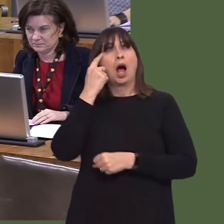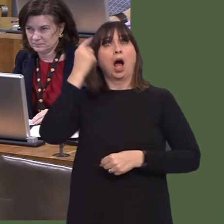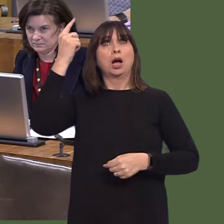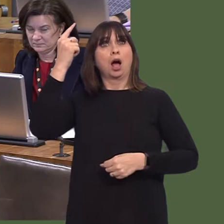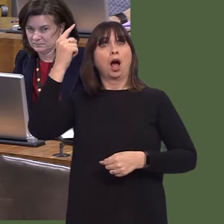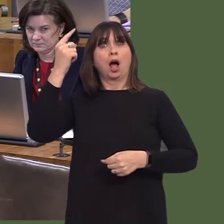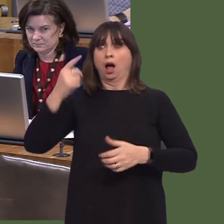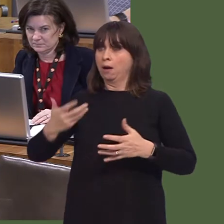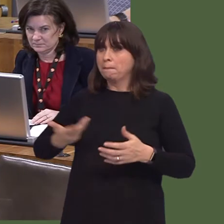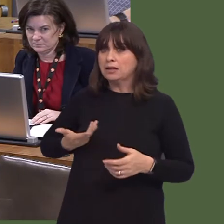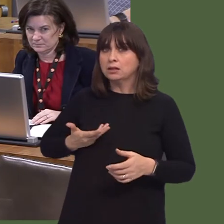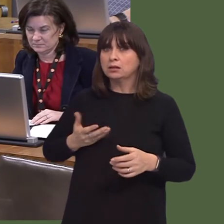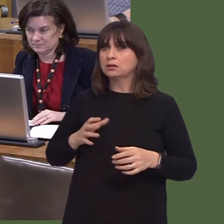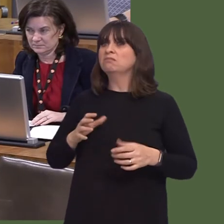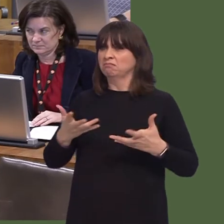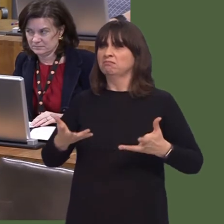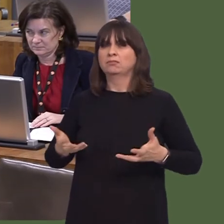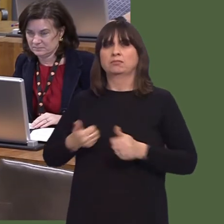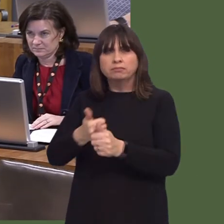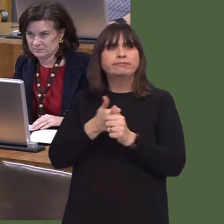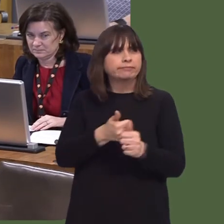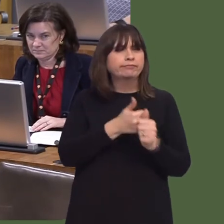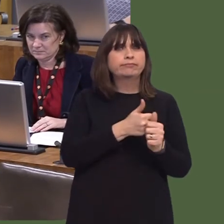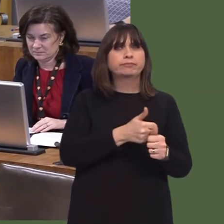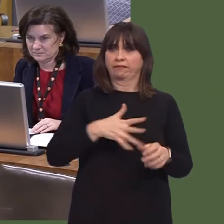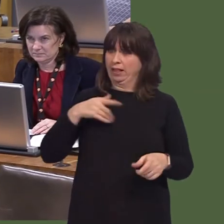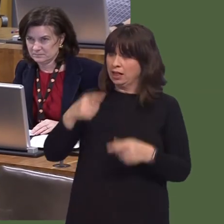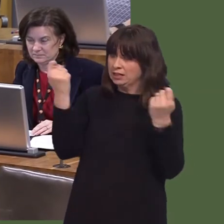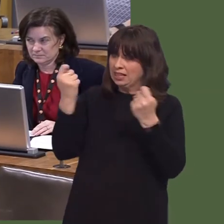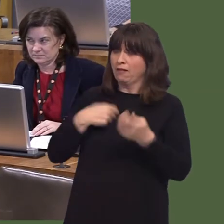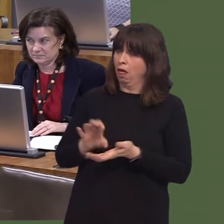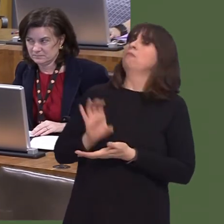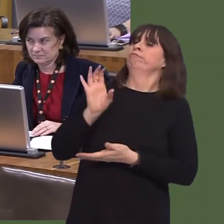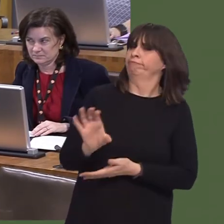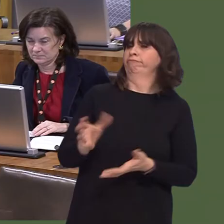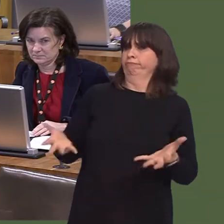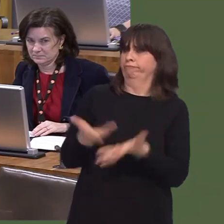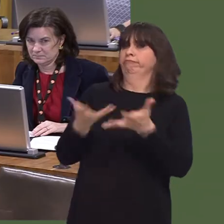Carwyn Jones AM: Well, we've made representations very strongly. We get 1.5 per cent of railway infrastructure investmentó1.5 per cent.